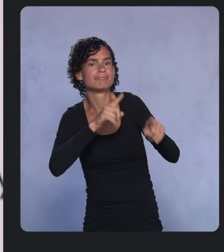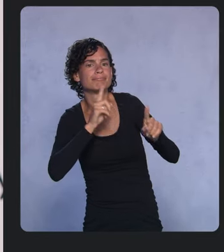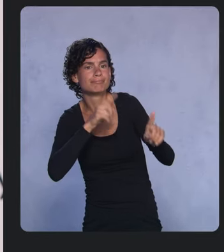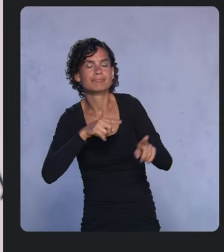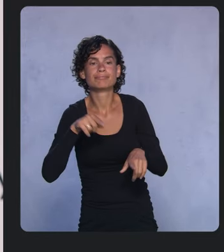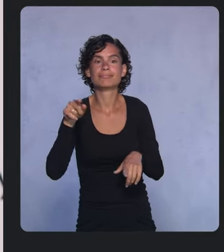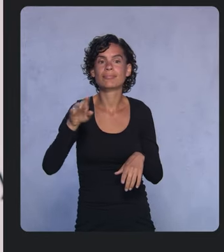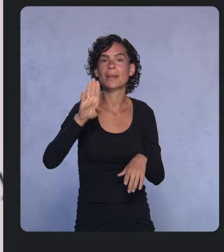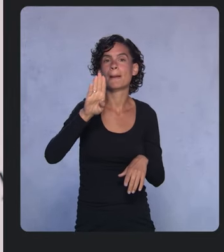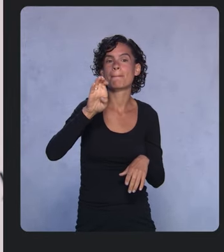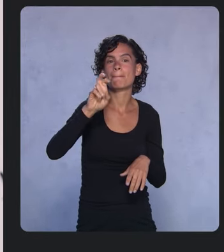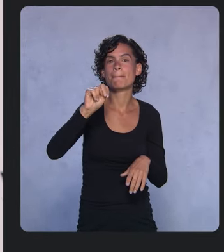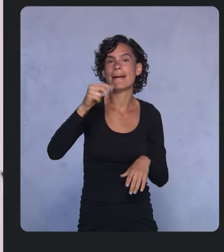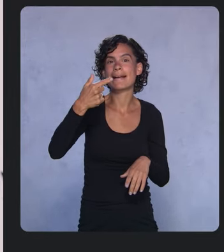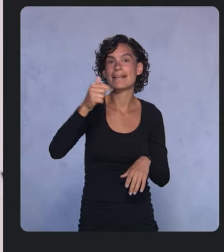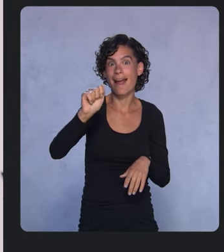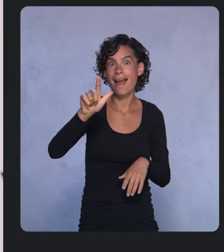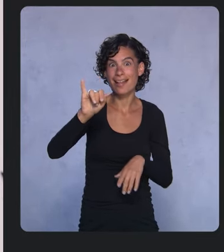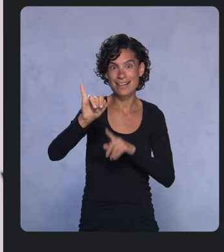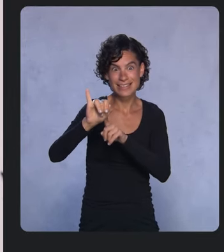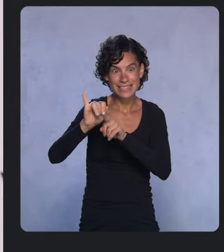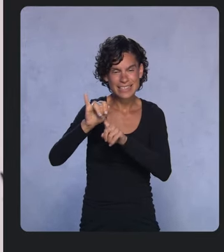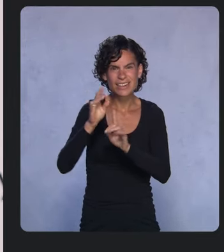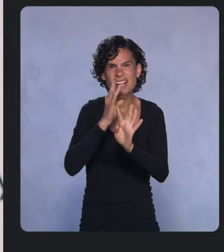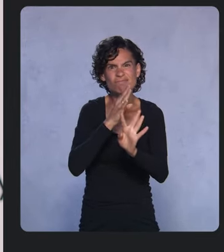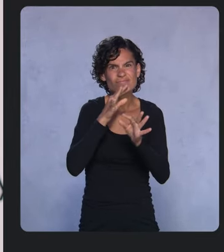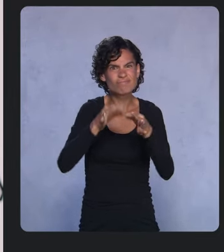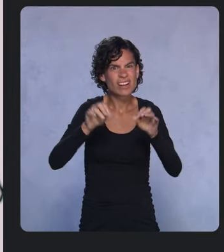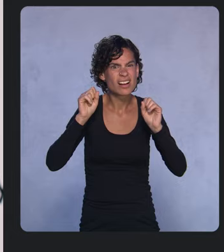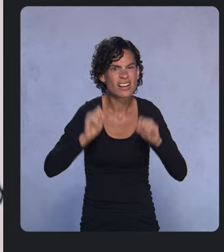And in the last year, their platform has reached over 9- over 10 million users.